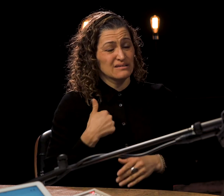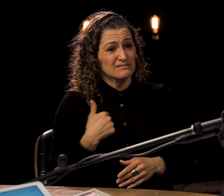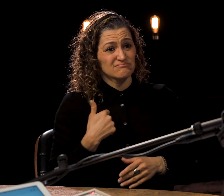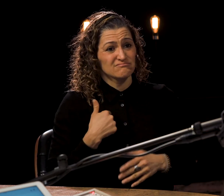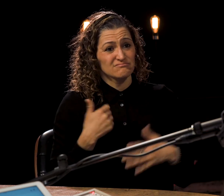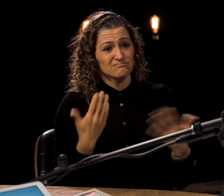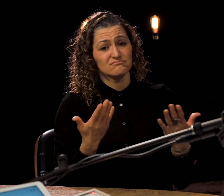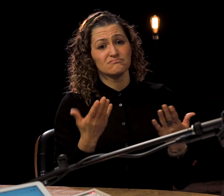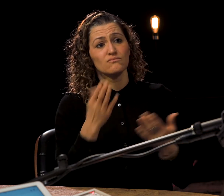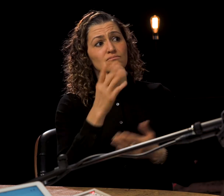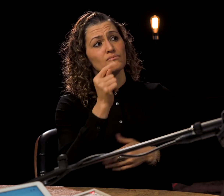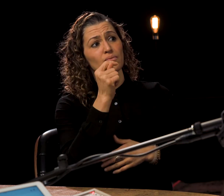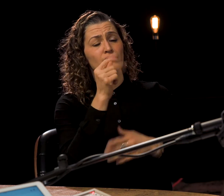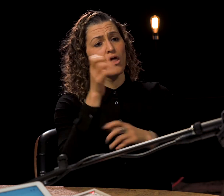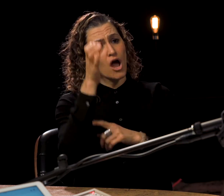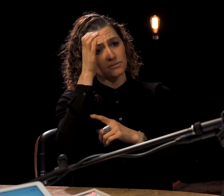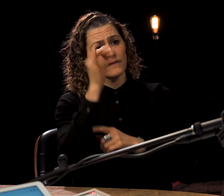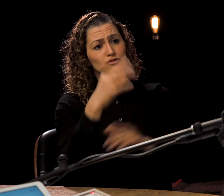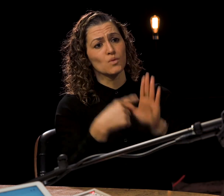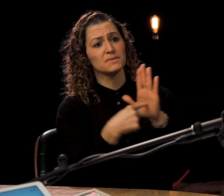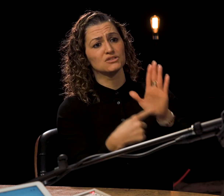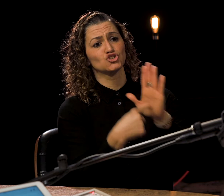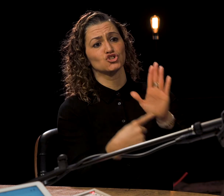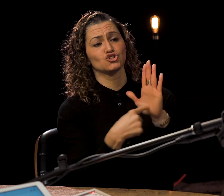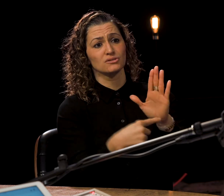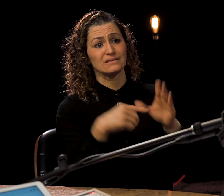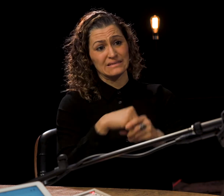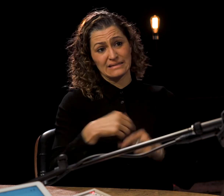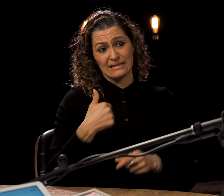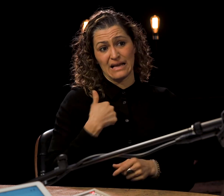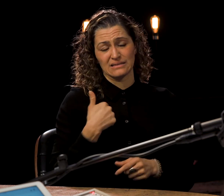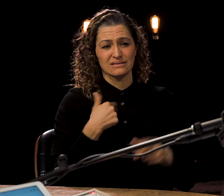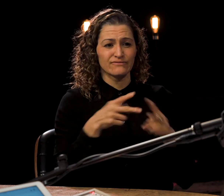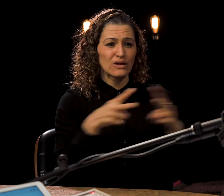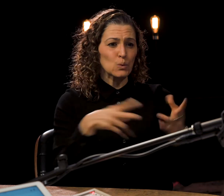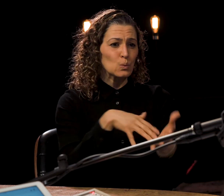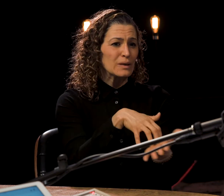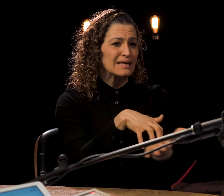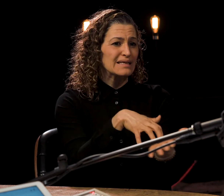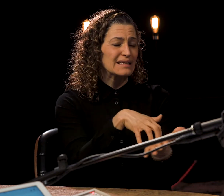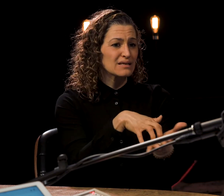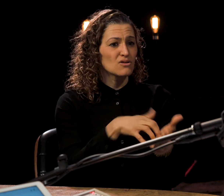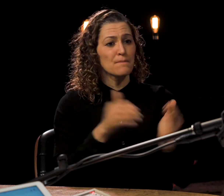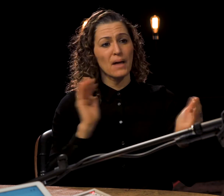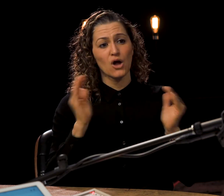Dawn Jani Birley: There aren't a lot of deaf performers Dawn Jani Birley: in Canada, and so the idea of Dawn Jani Birley: representation in Canada is very